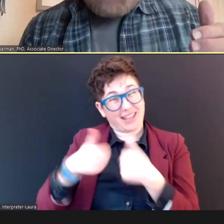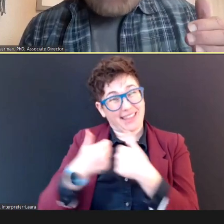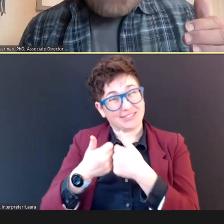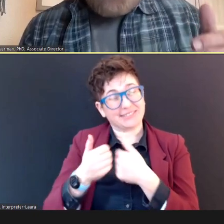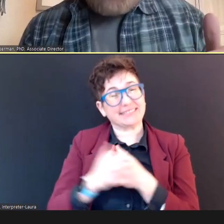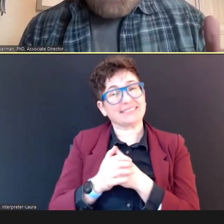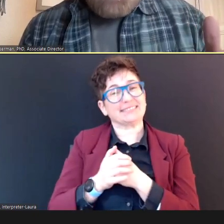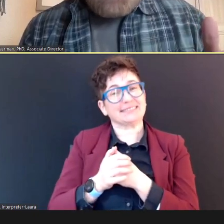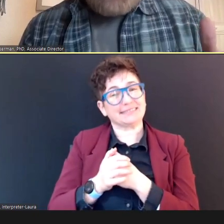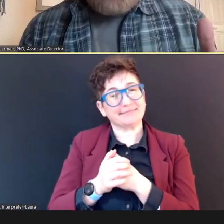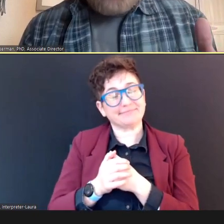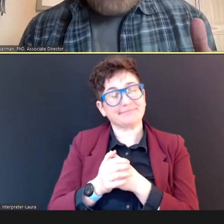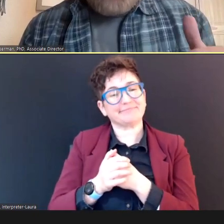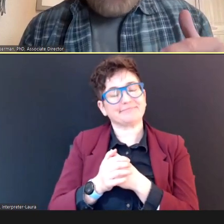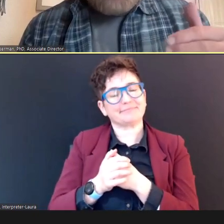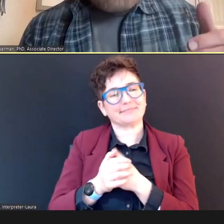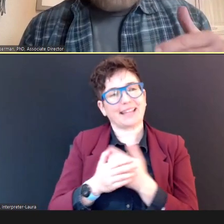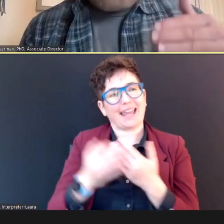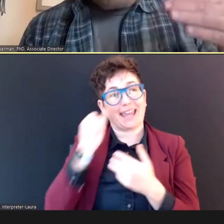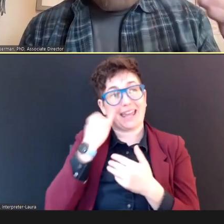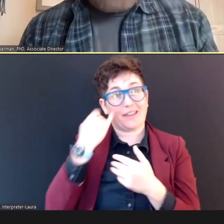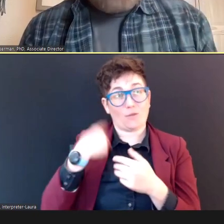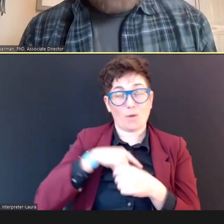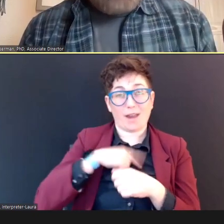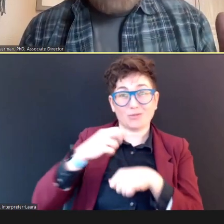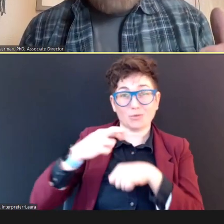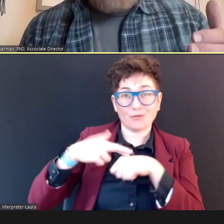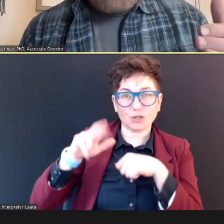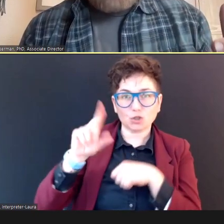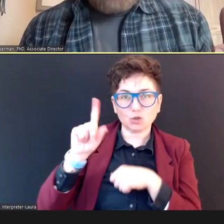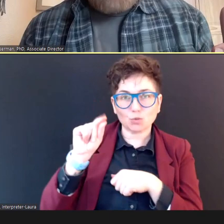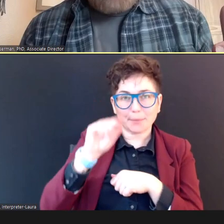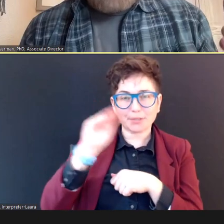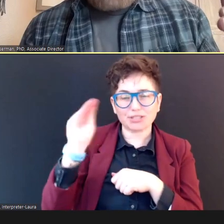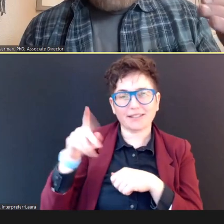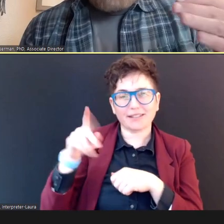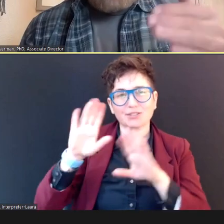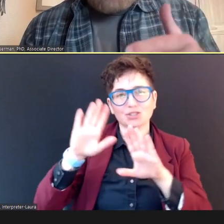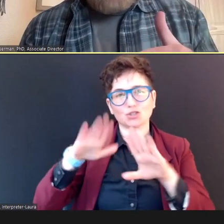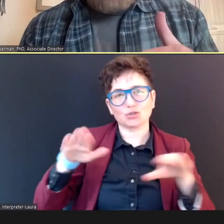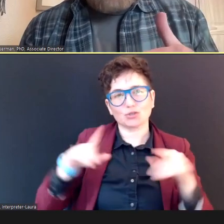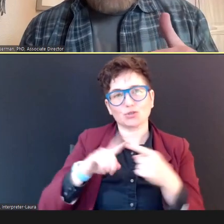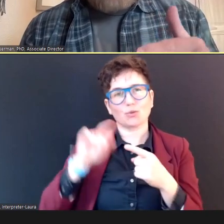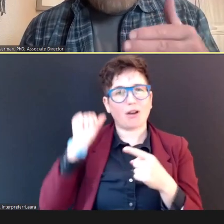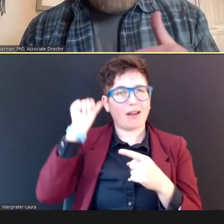we're having to refer 20% of the children to an audiologist for a